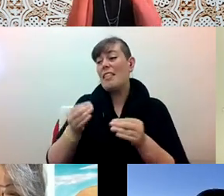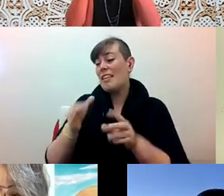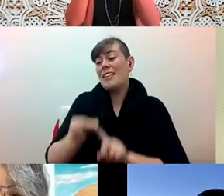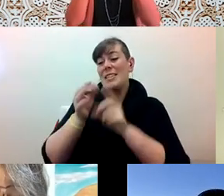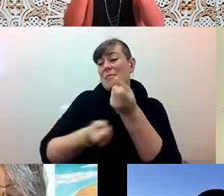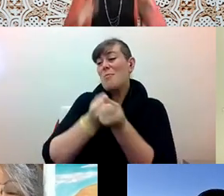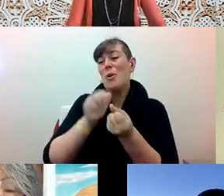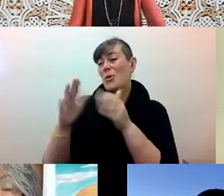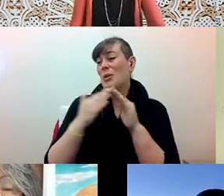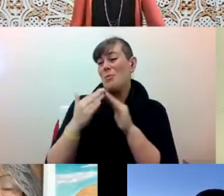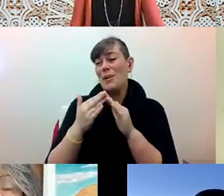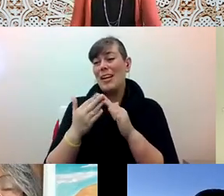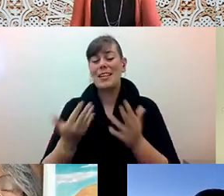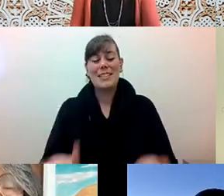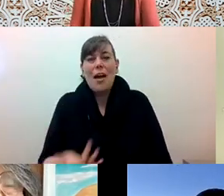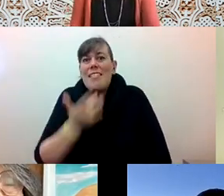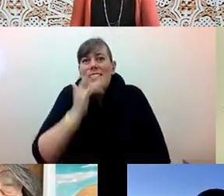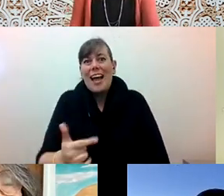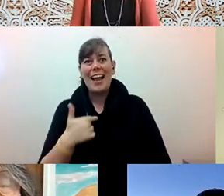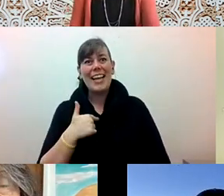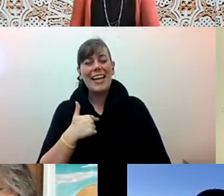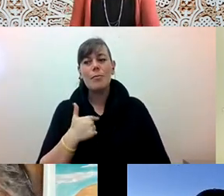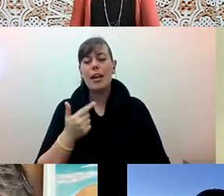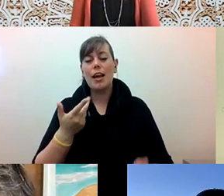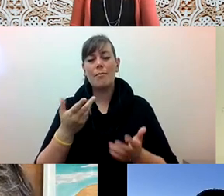Alex Tom he/him: And i'm like I was lucky I kind of got moved off that track, right?